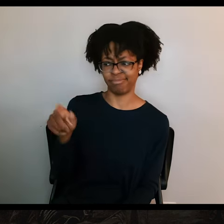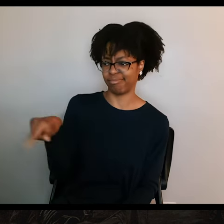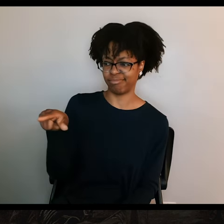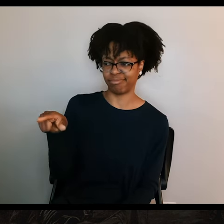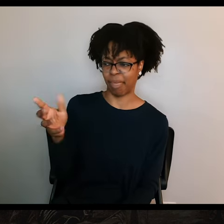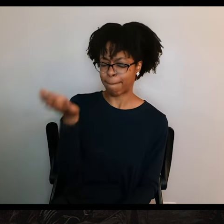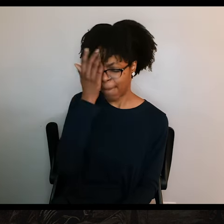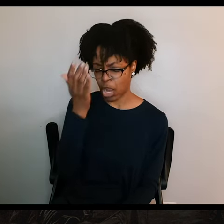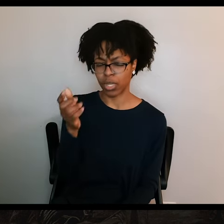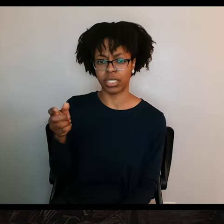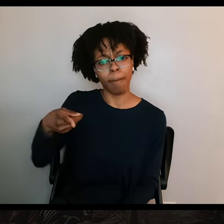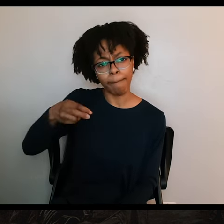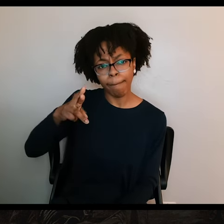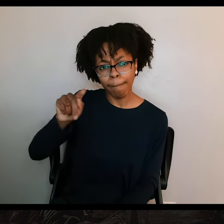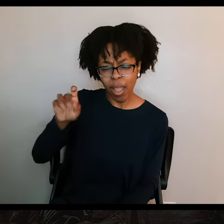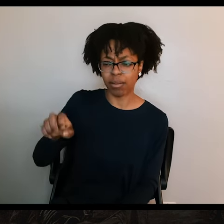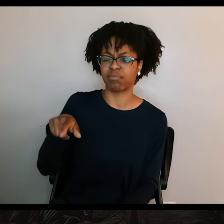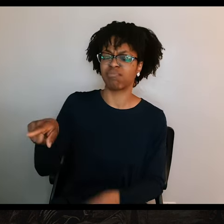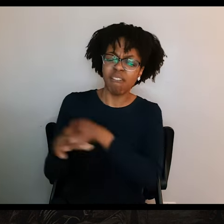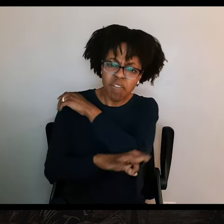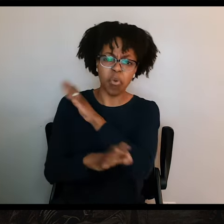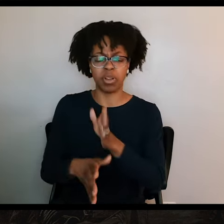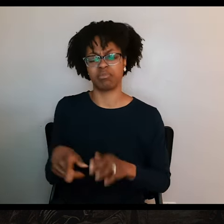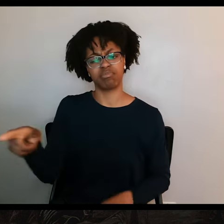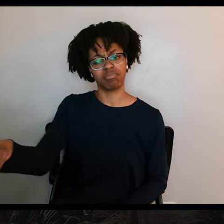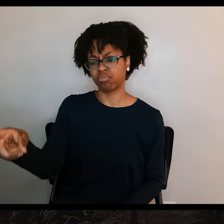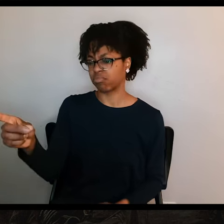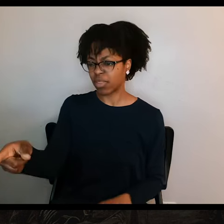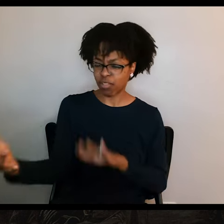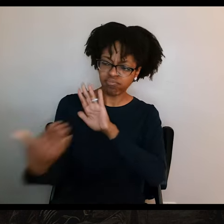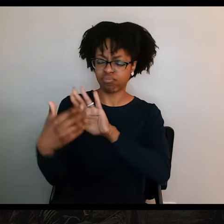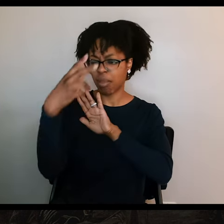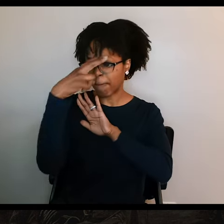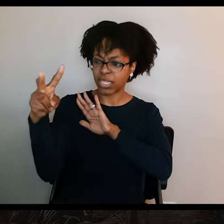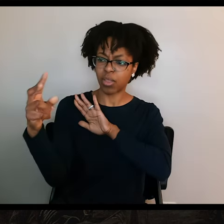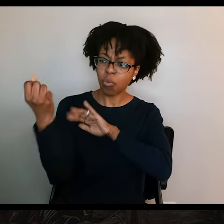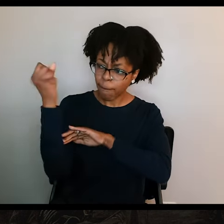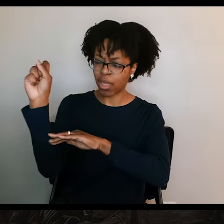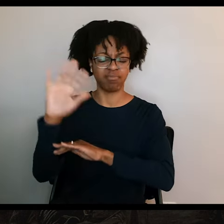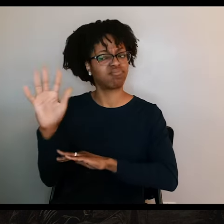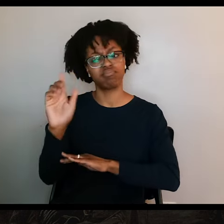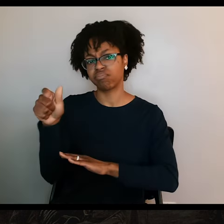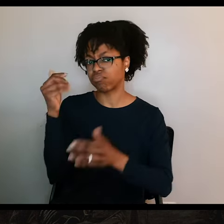And he called them foreigners. And he ordered their immediate execution for waging war against Mexico. And this is how Santa Anna had treated